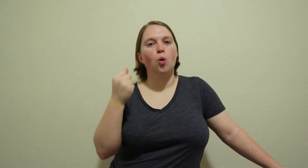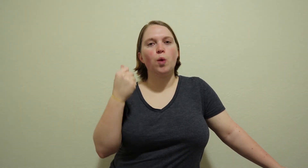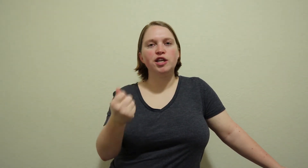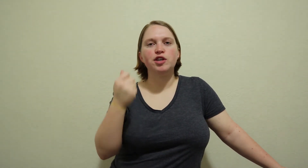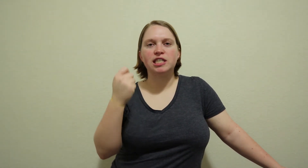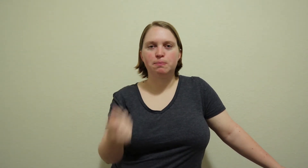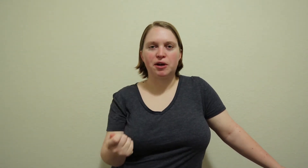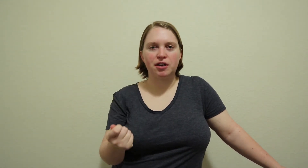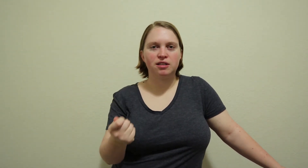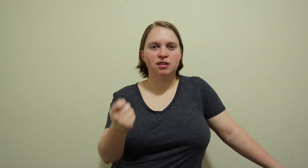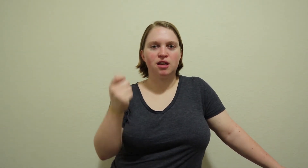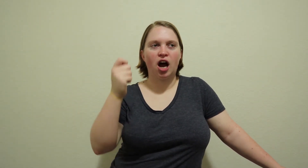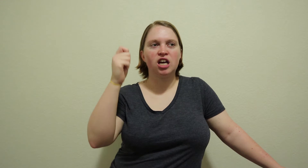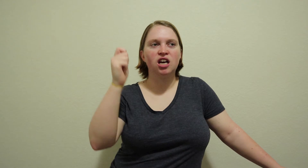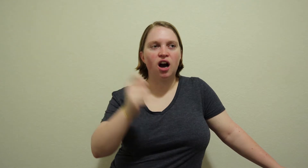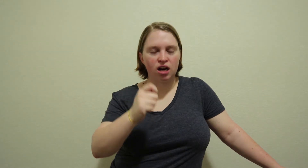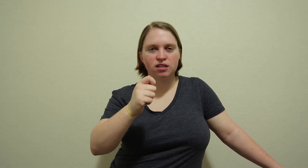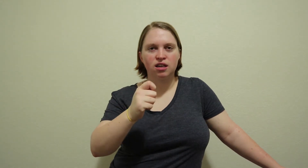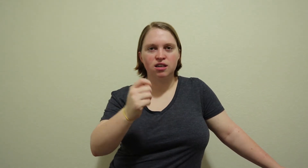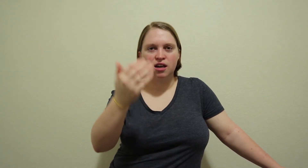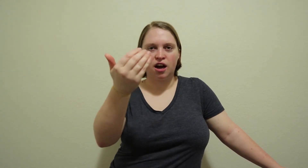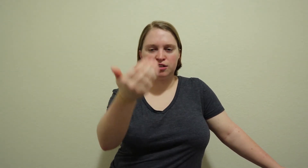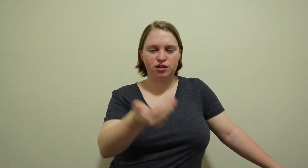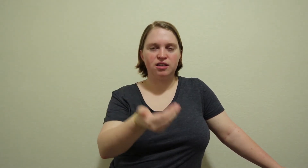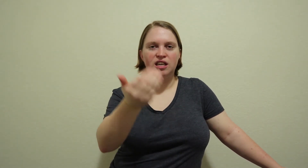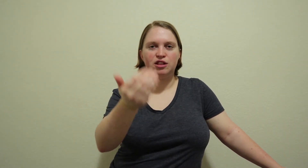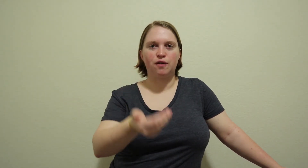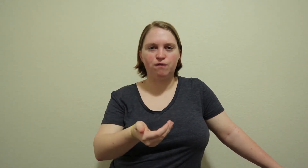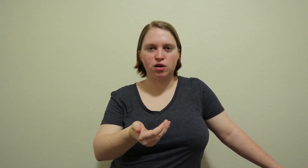When you experience a cut underneath your foot